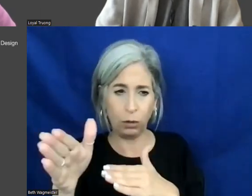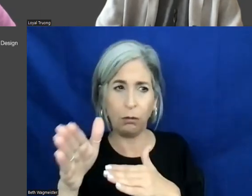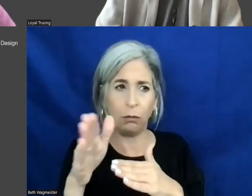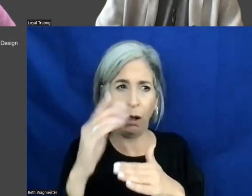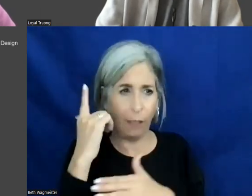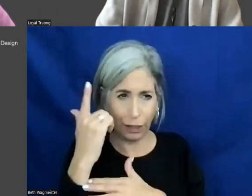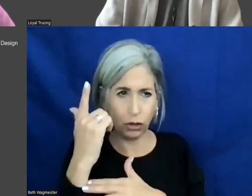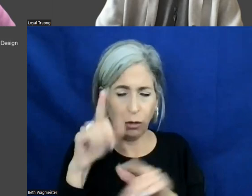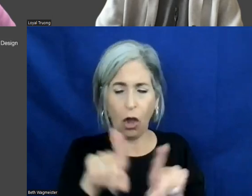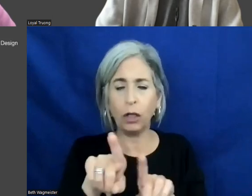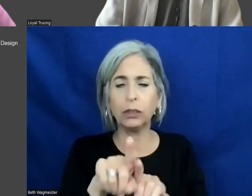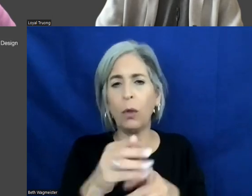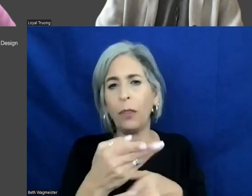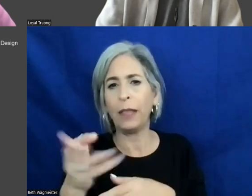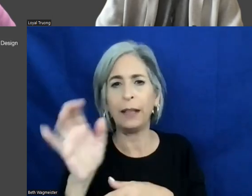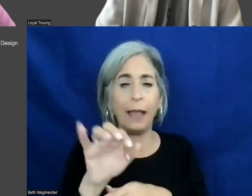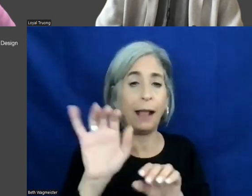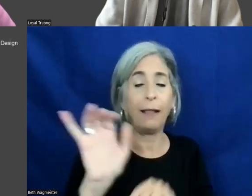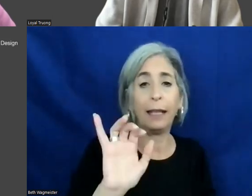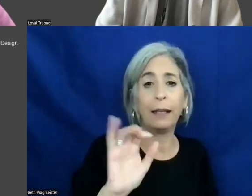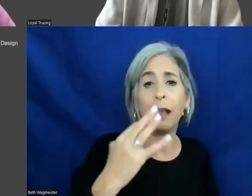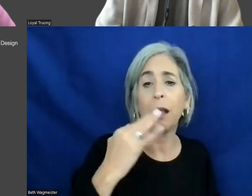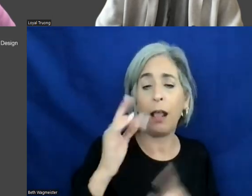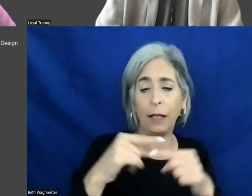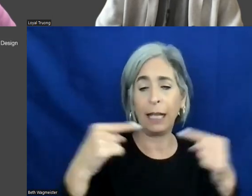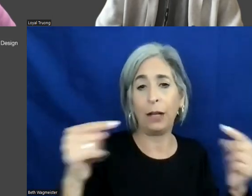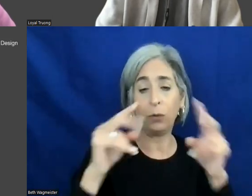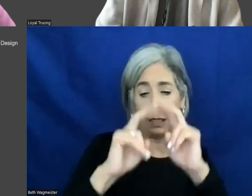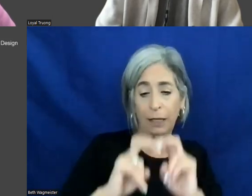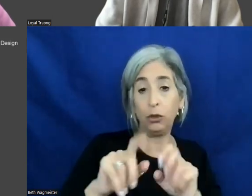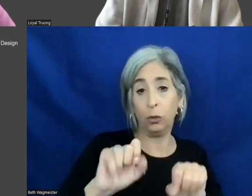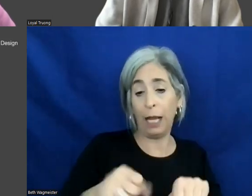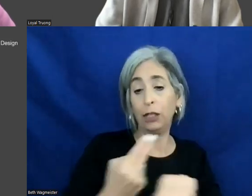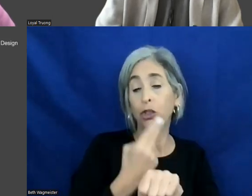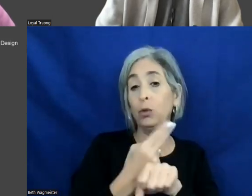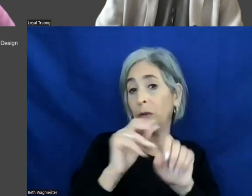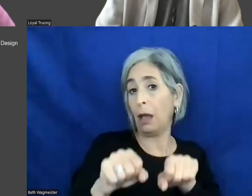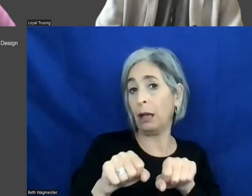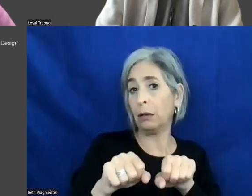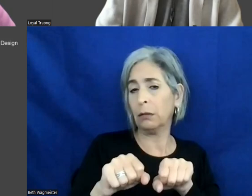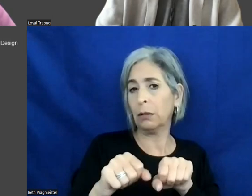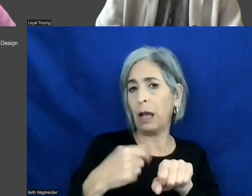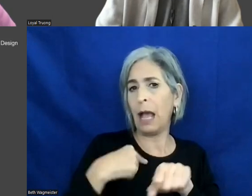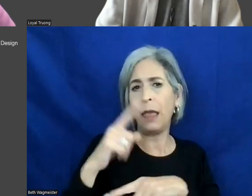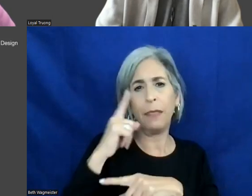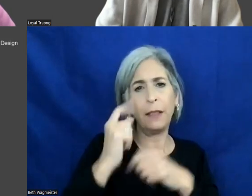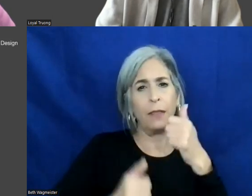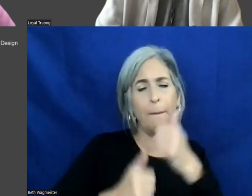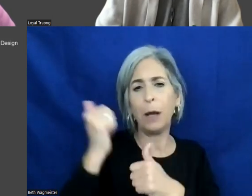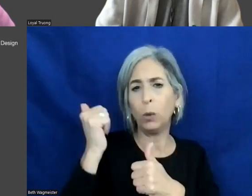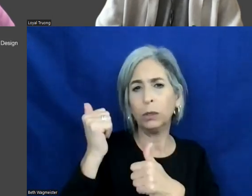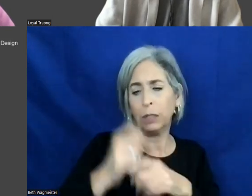There’re also things like color contrast analyzers that you can use. I think the most important tool